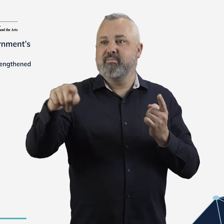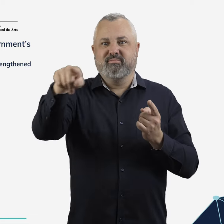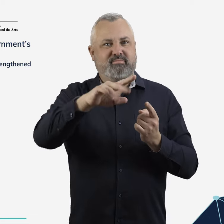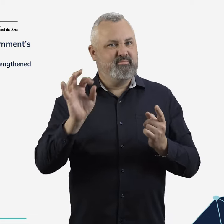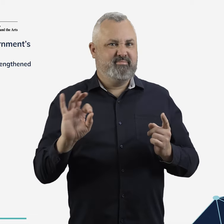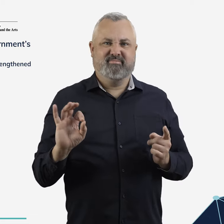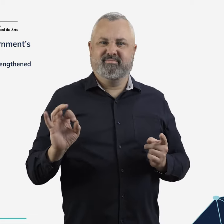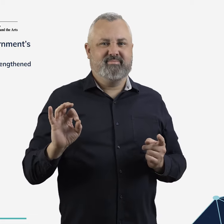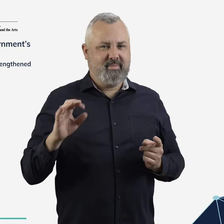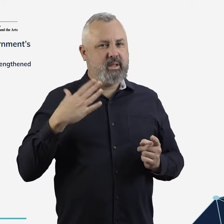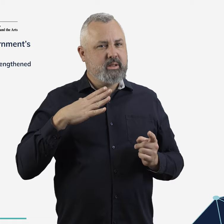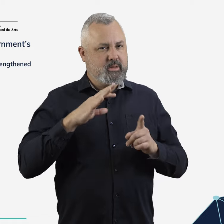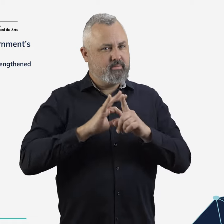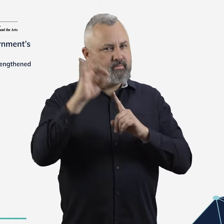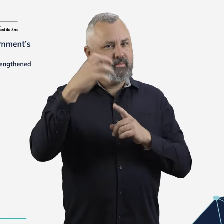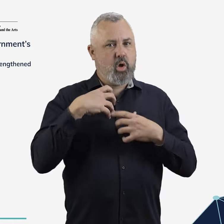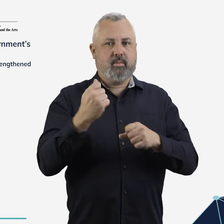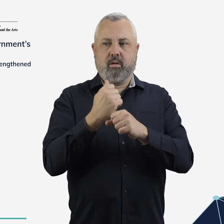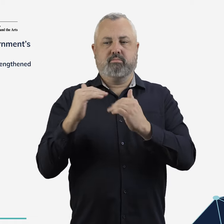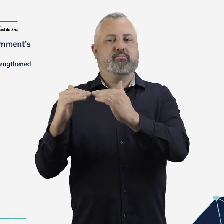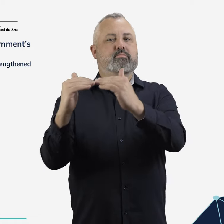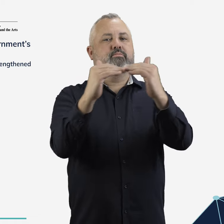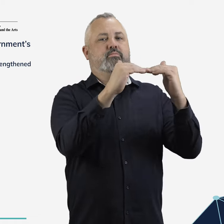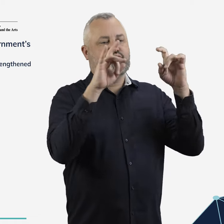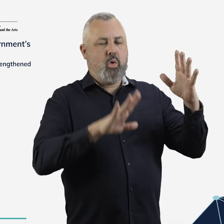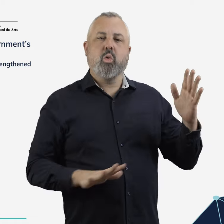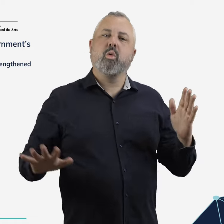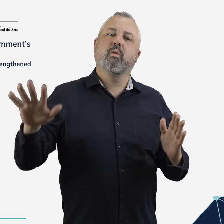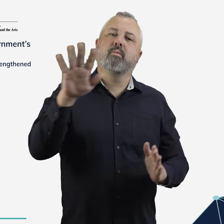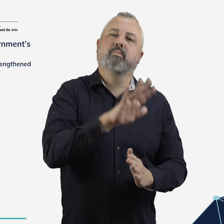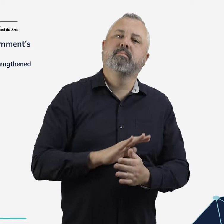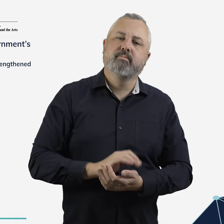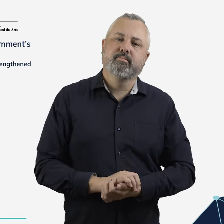has reduced services in many places.